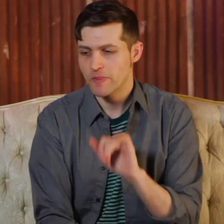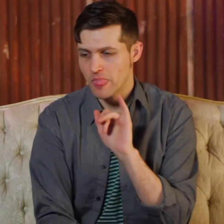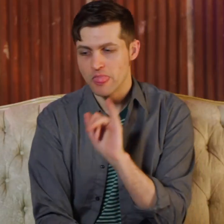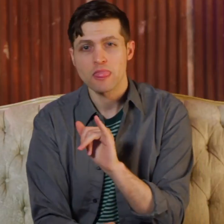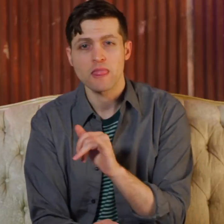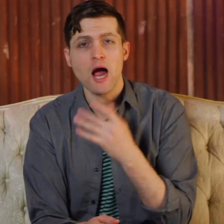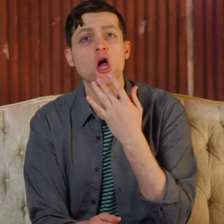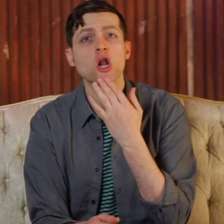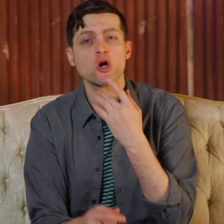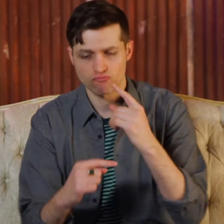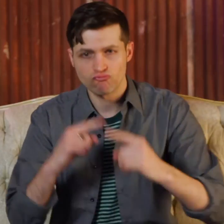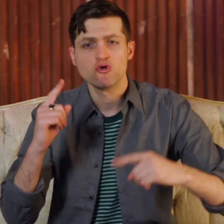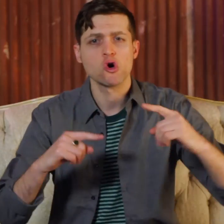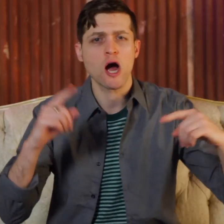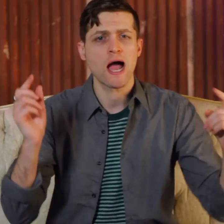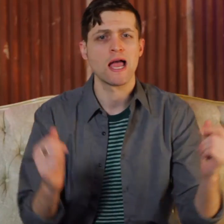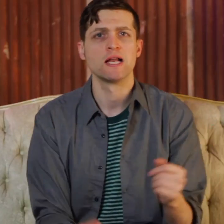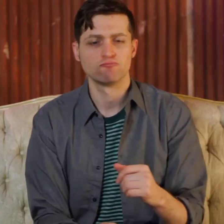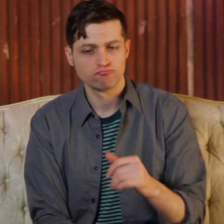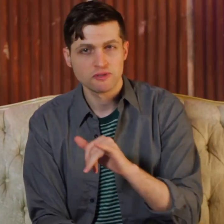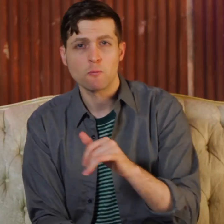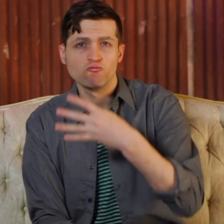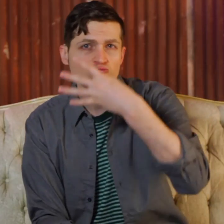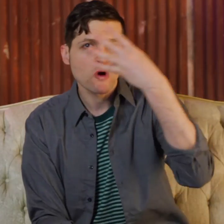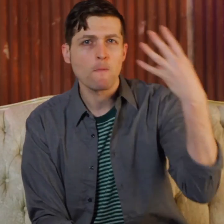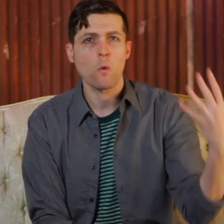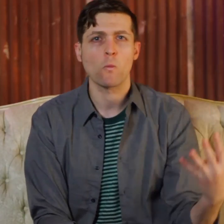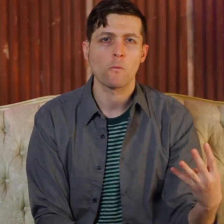White light is really made of a variety of colors, same as a rainbow.